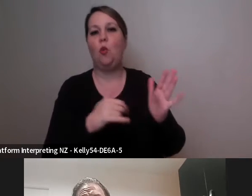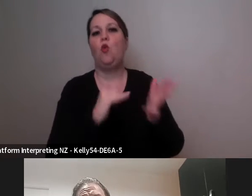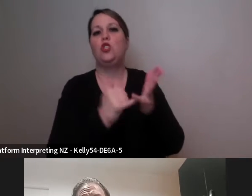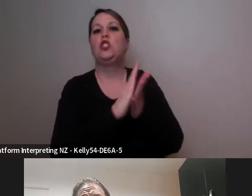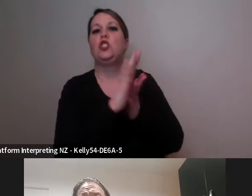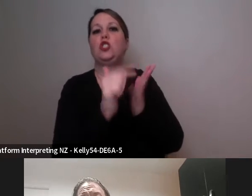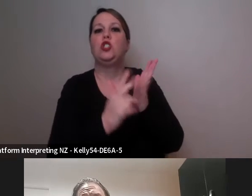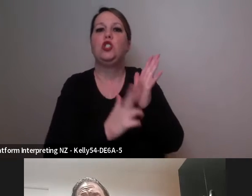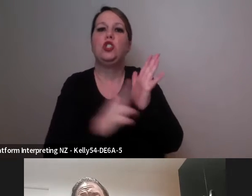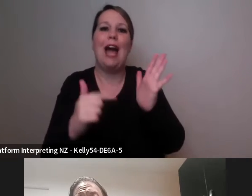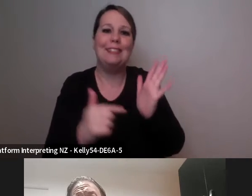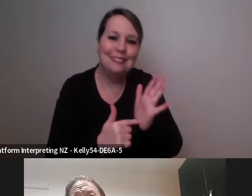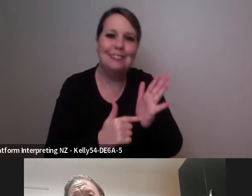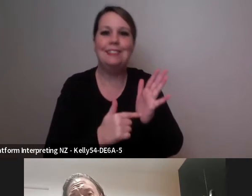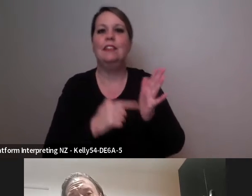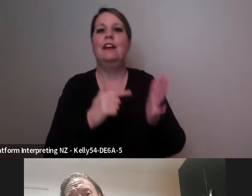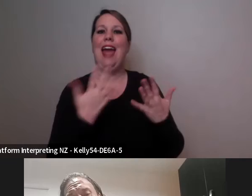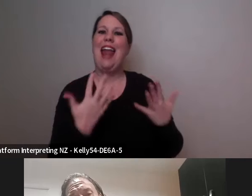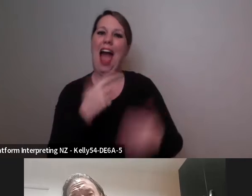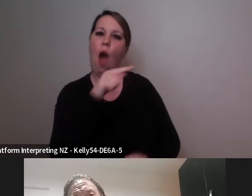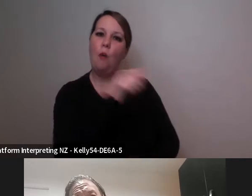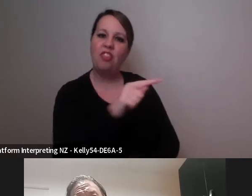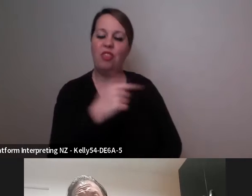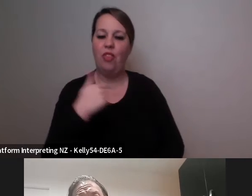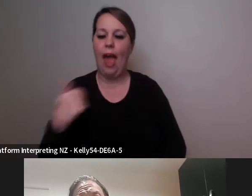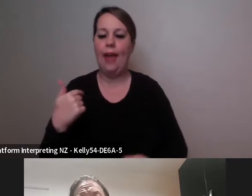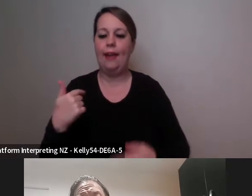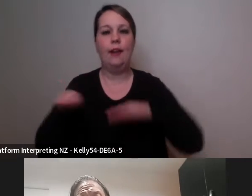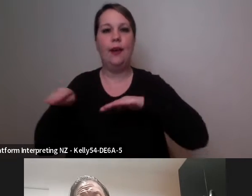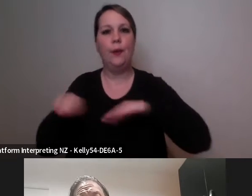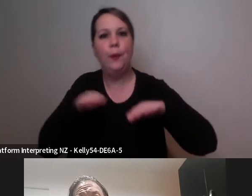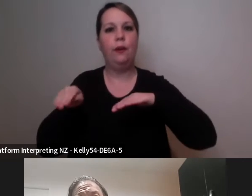that word in their body and as a movement I'm looking for and often when I go to different